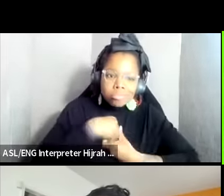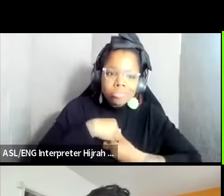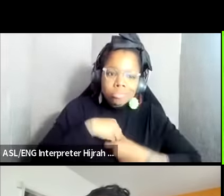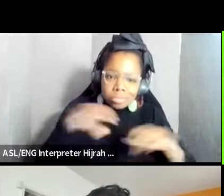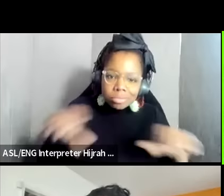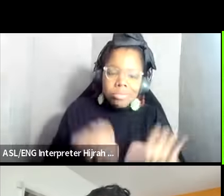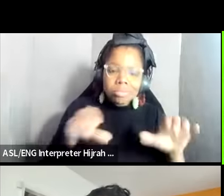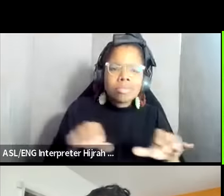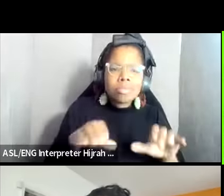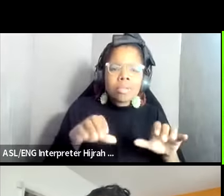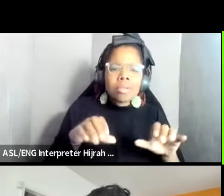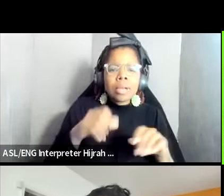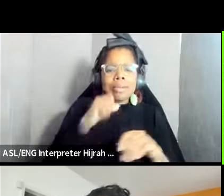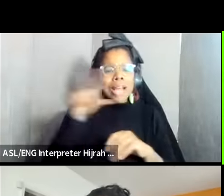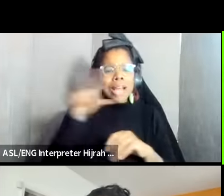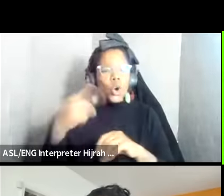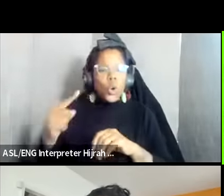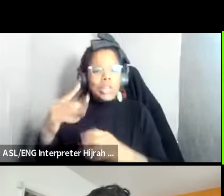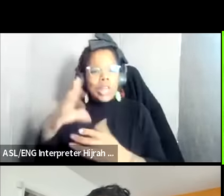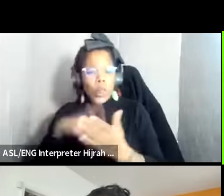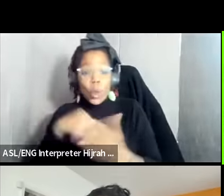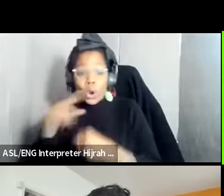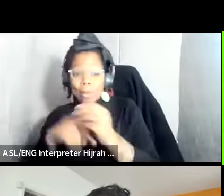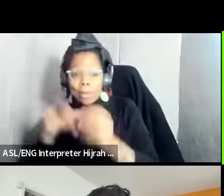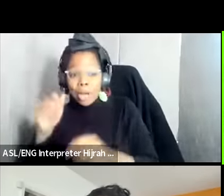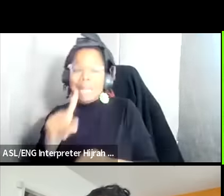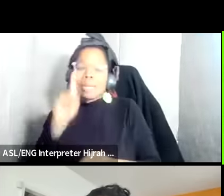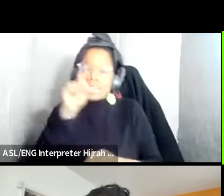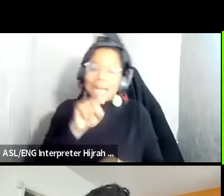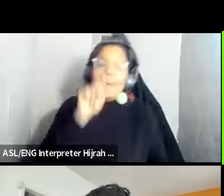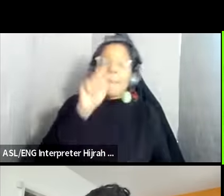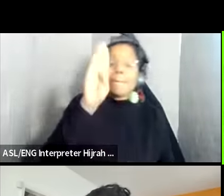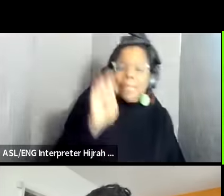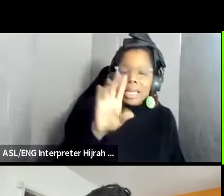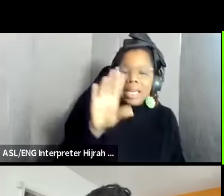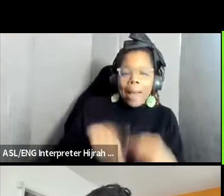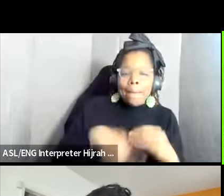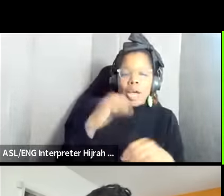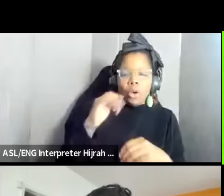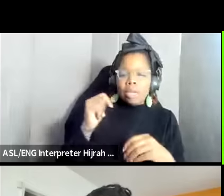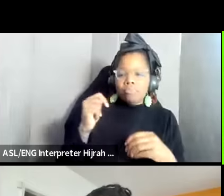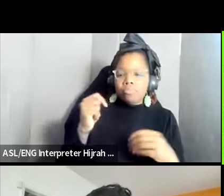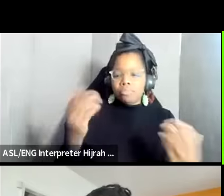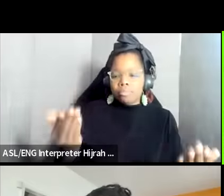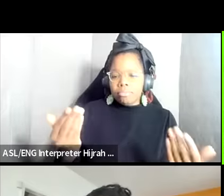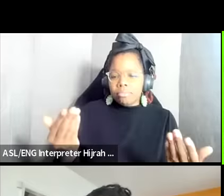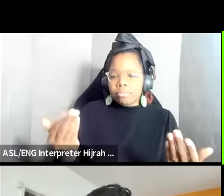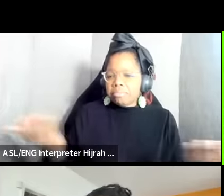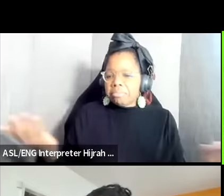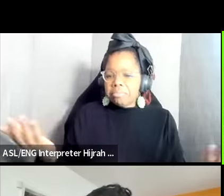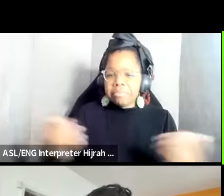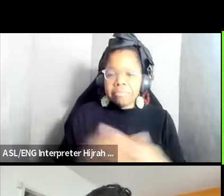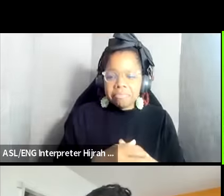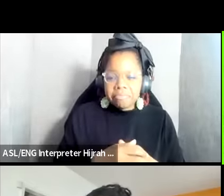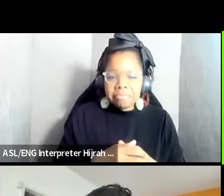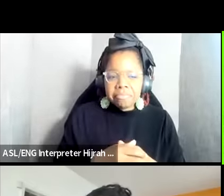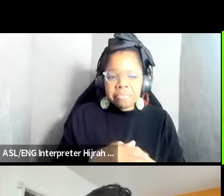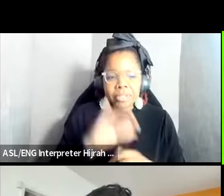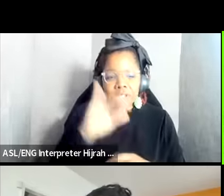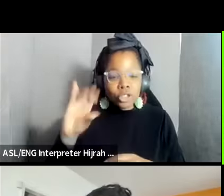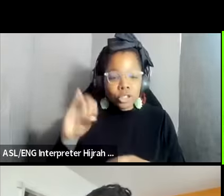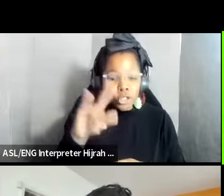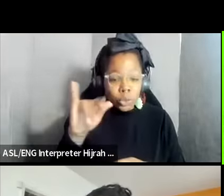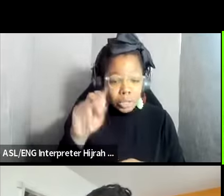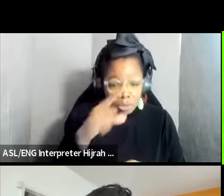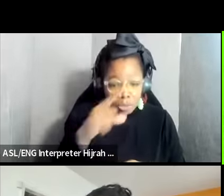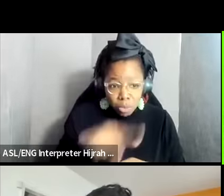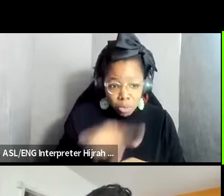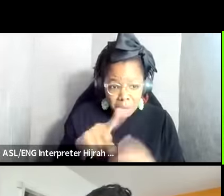really is around being about it so I'm gonna offer um Jolie if you don't mind um if you could spend